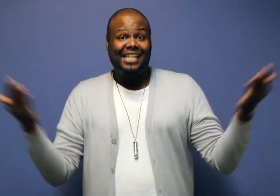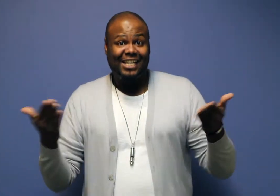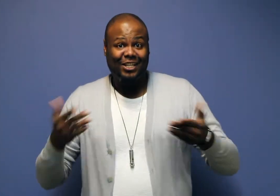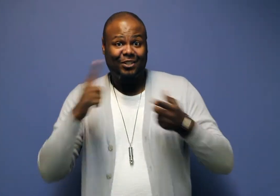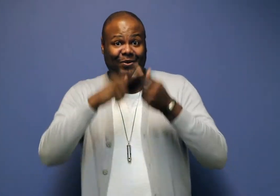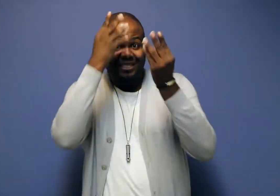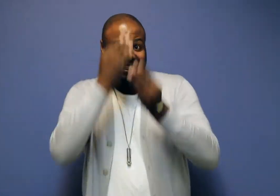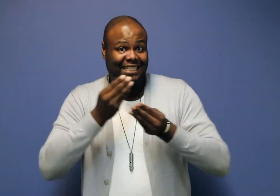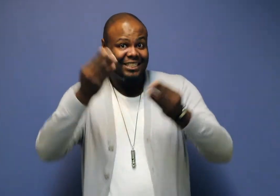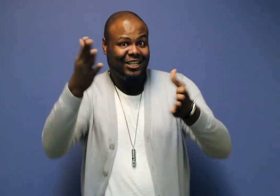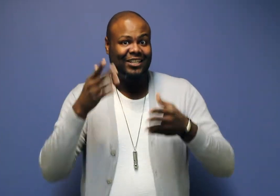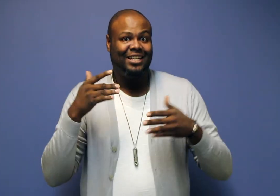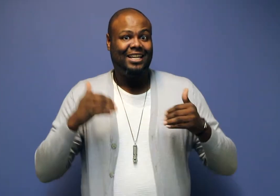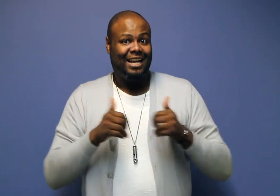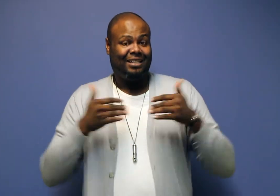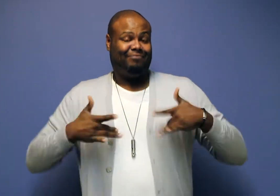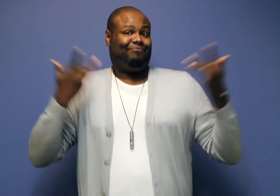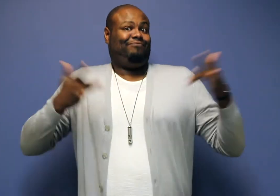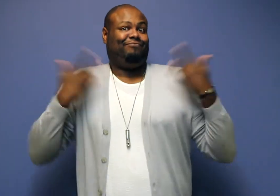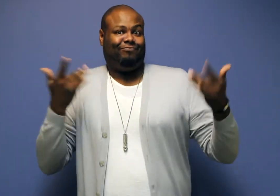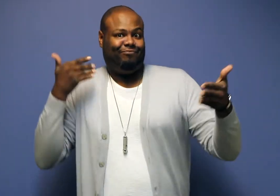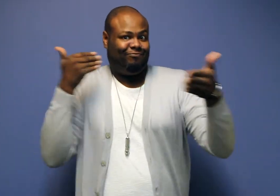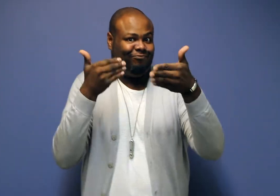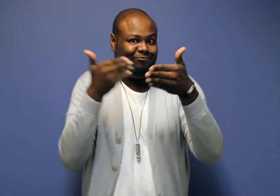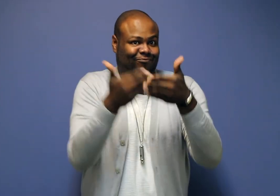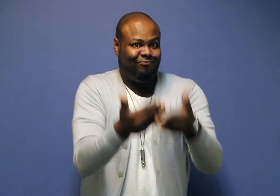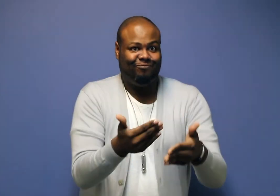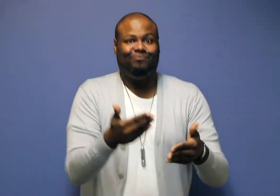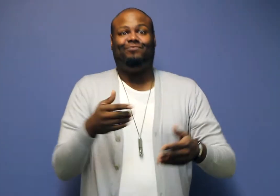I am here to tell you about an upcoming event!